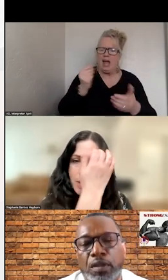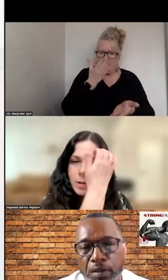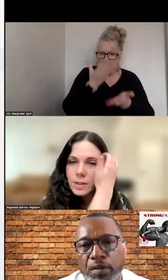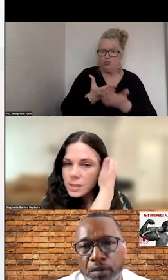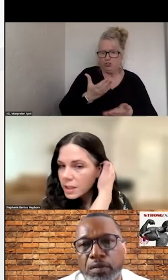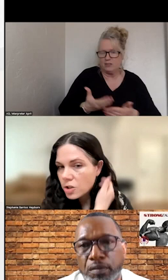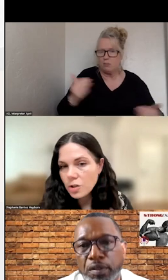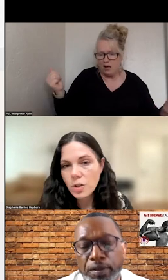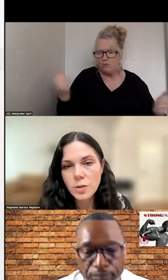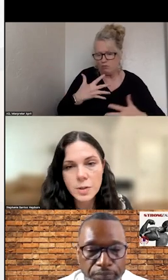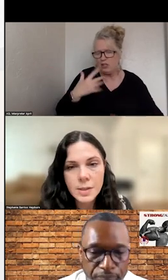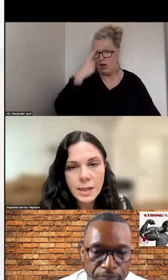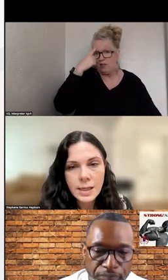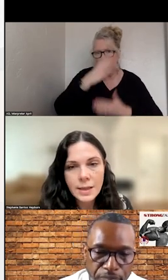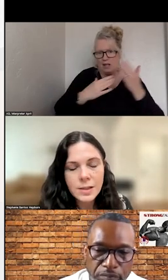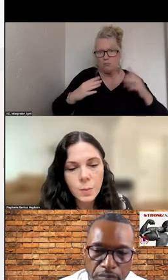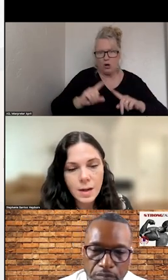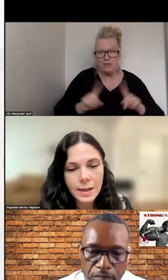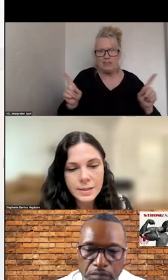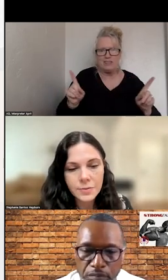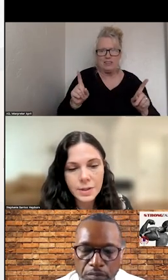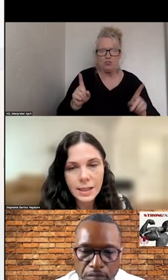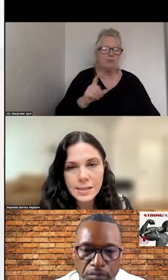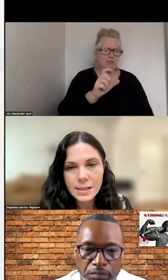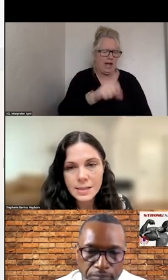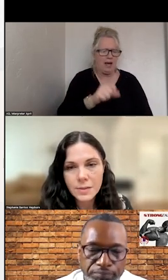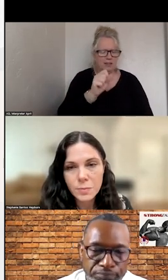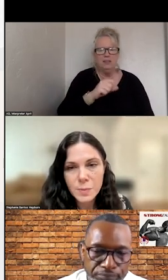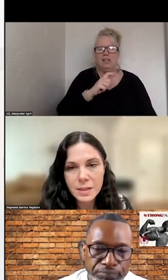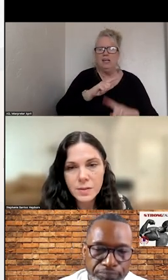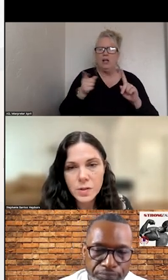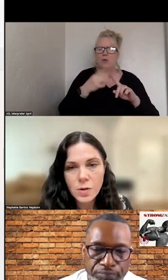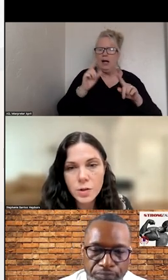IS WHY THE DIFFERENT PERSPECTIVES ARE